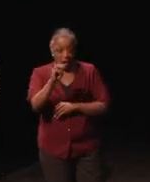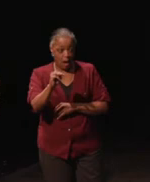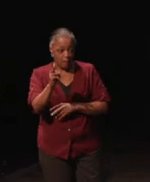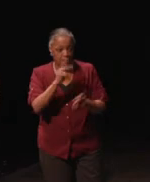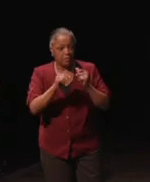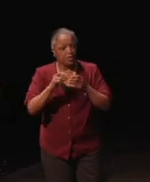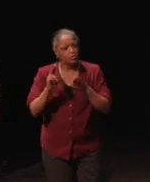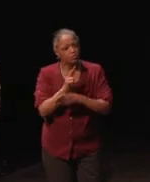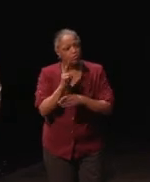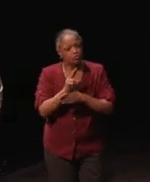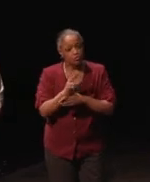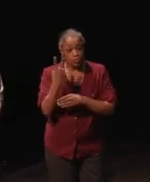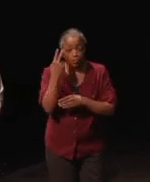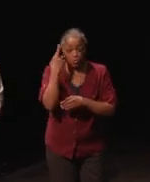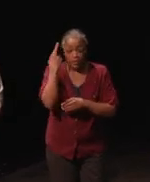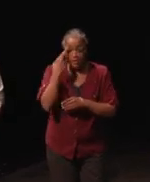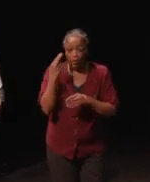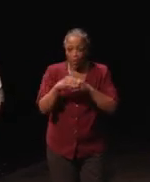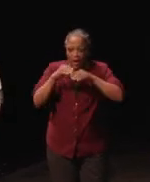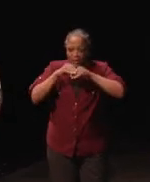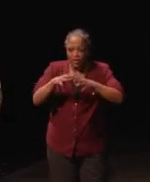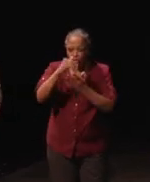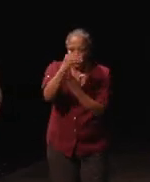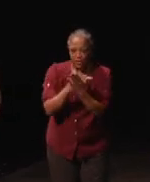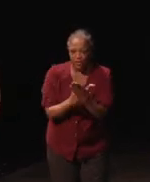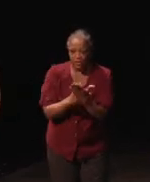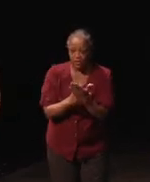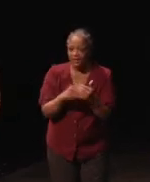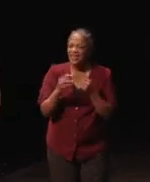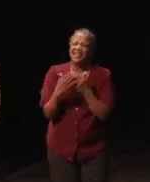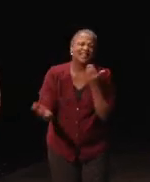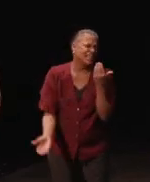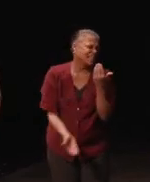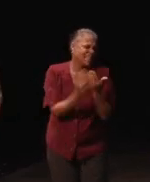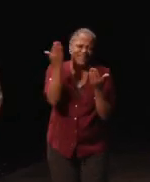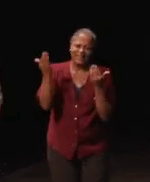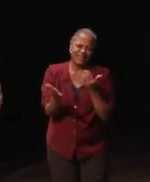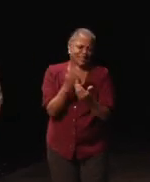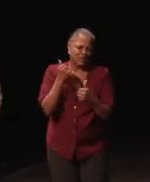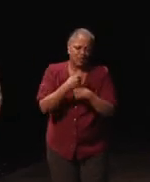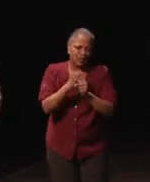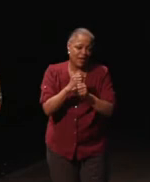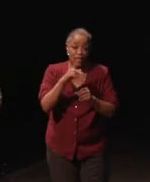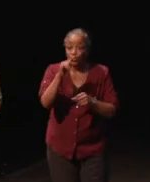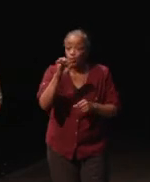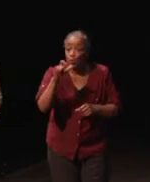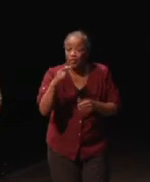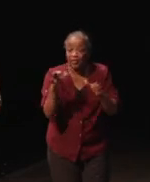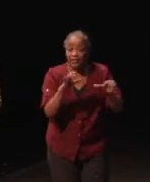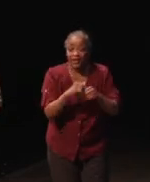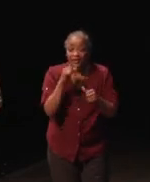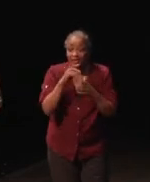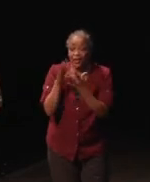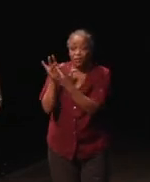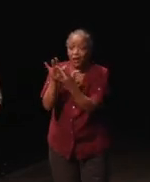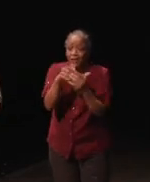There's two reasons as a distribution list. One, it was super easy to create, there's a tool that does it, I didn't need to contact anybody.